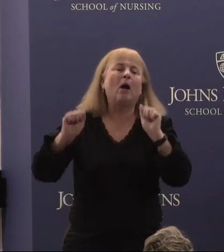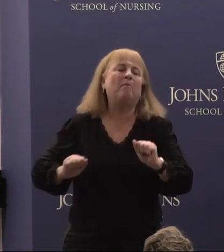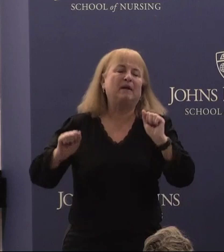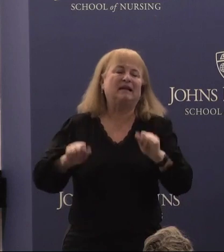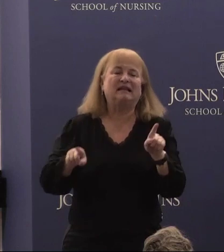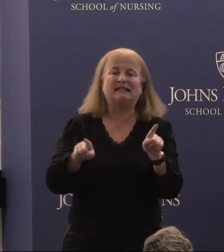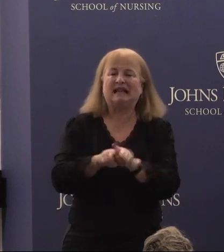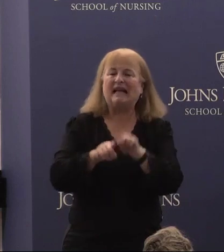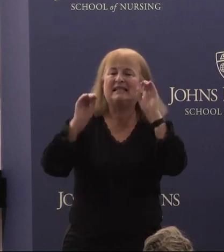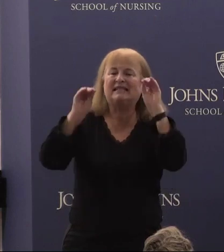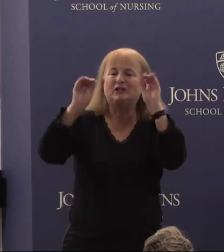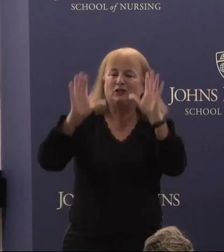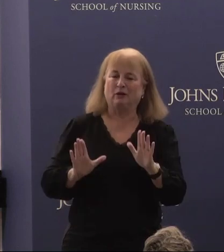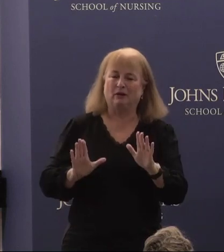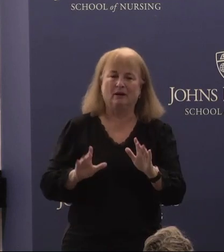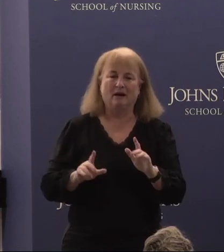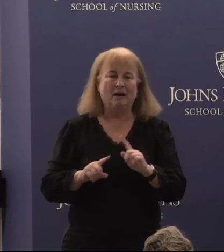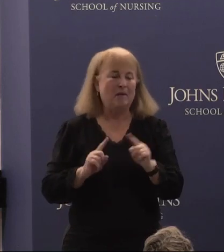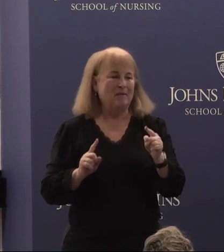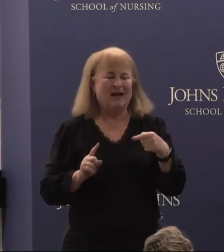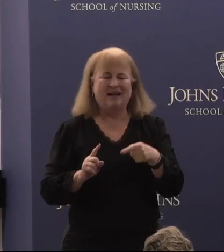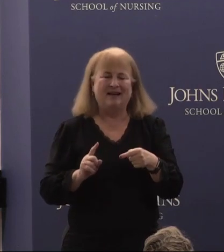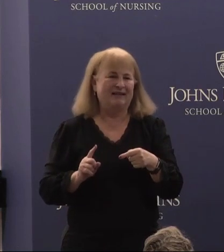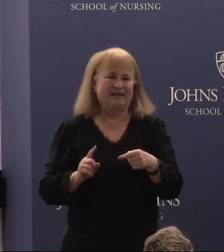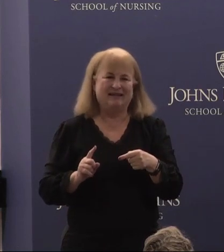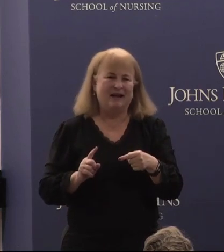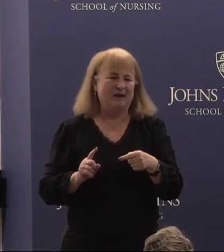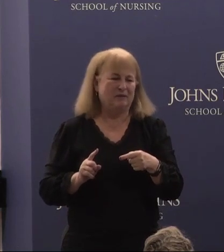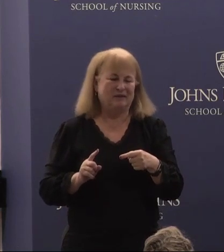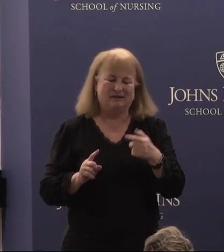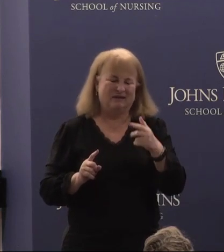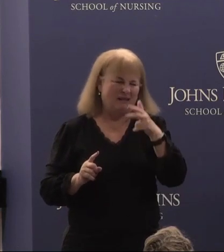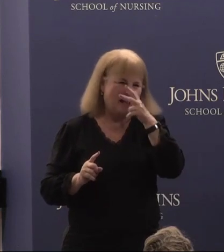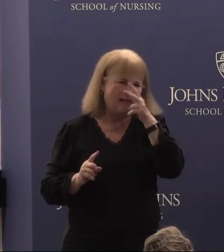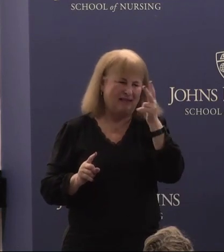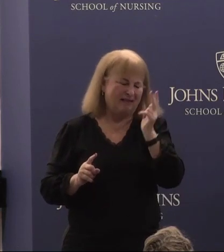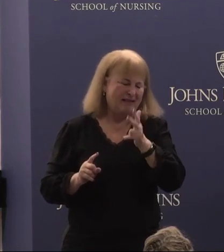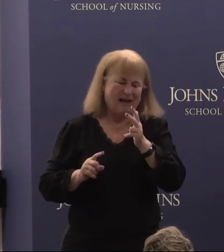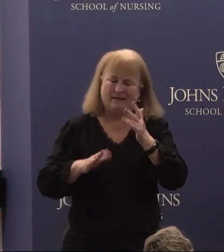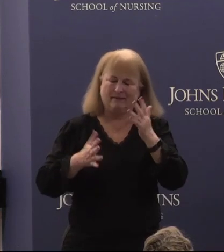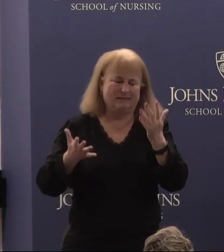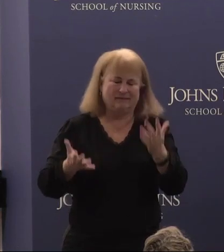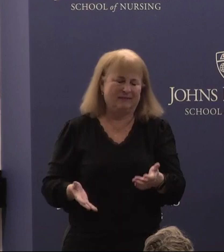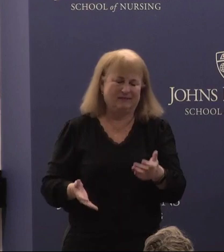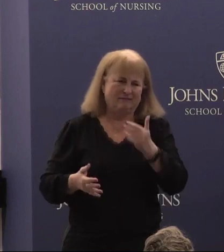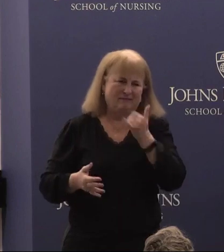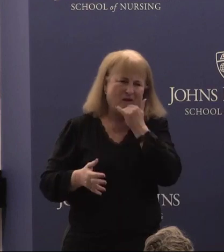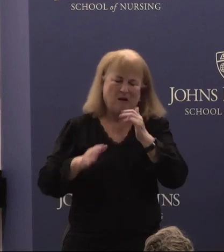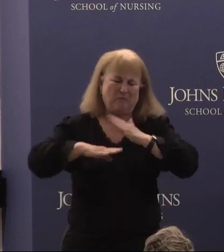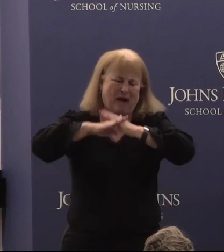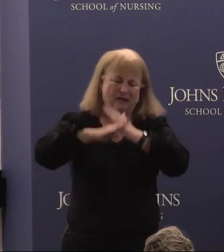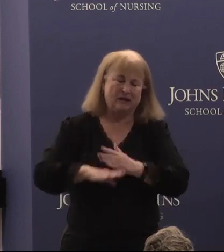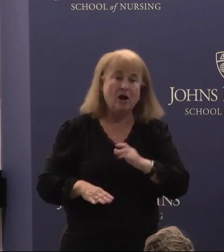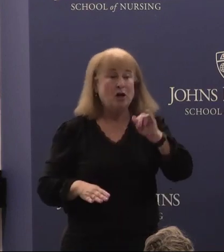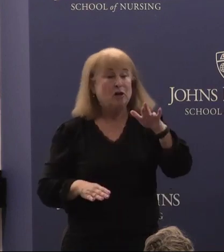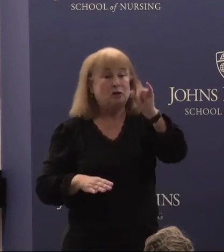an educator but they were a naked barrier to entry into her field. Judy's response to this brazen set